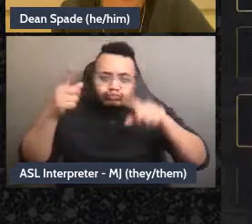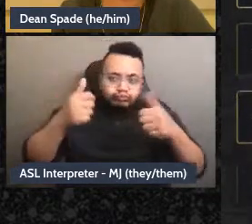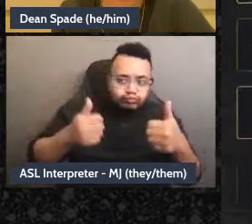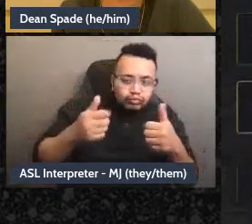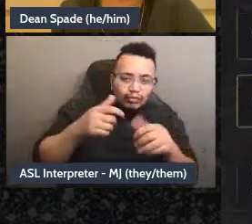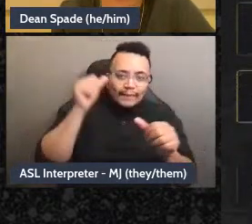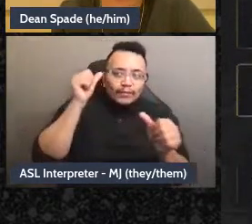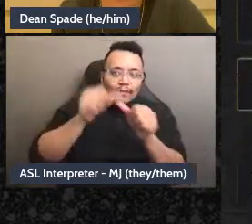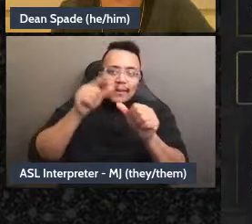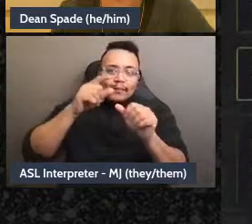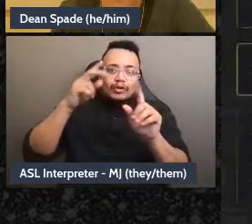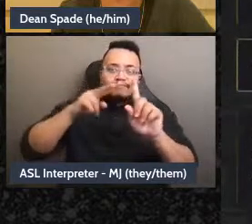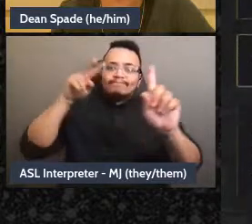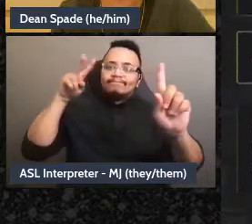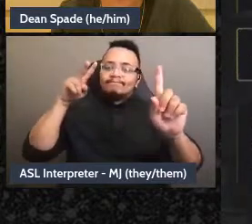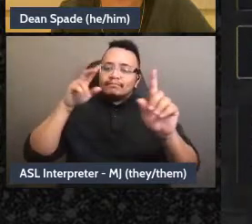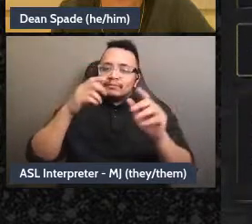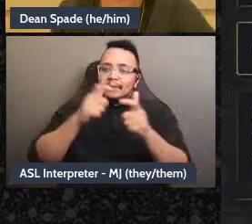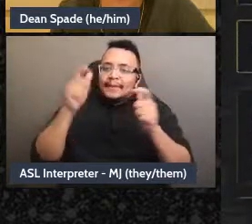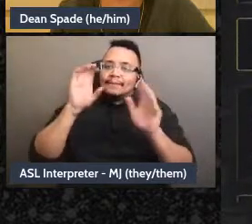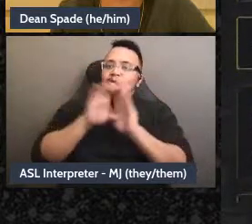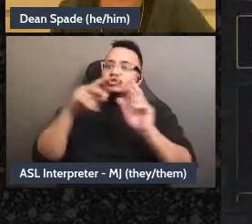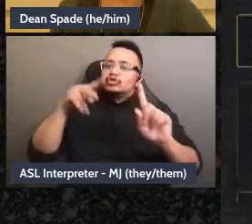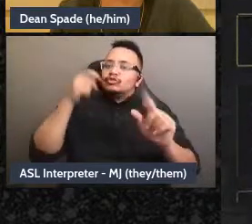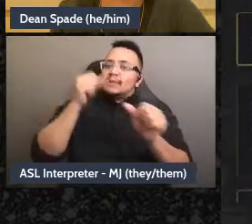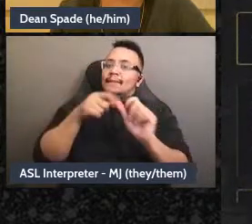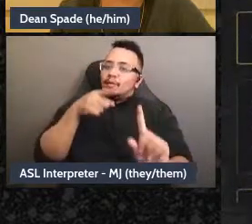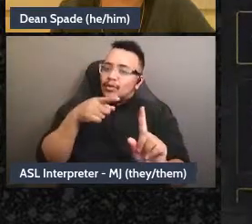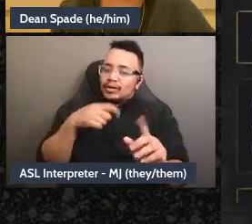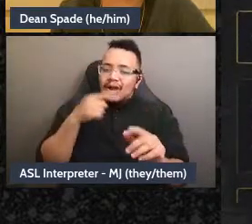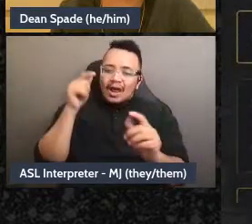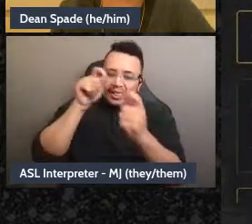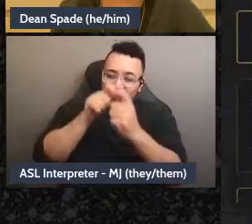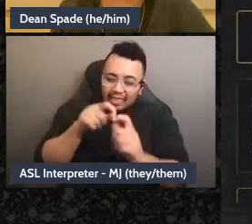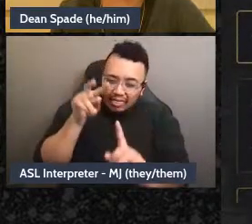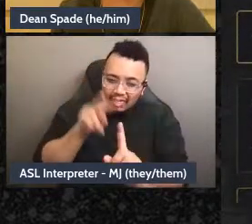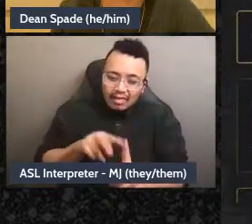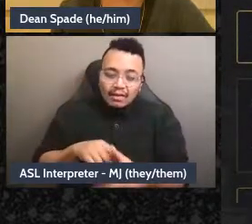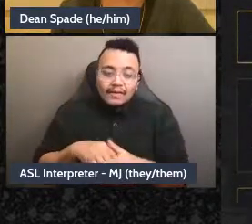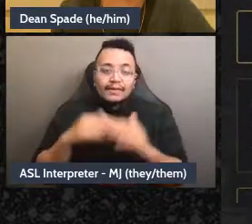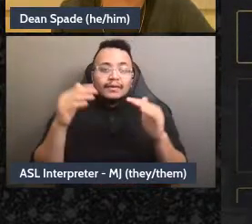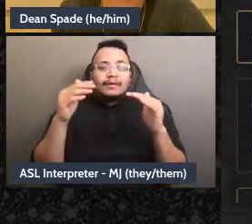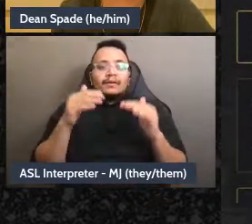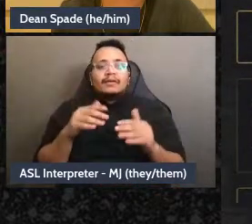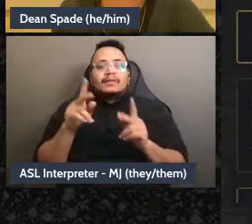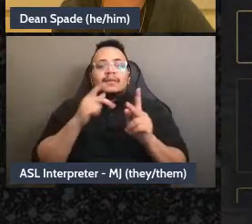Conflicts, yeah, people with less capacity making decisions and leaving it to others